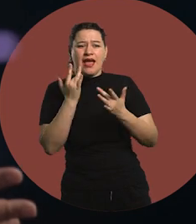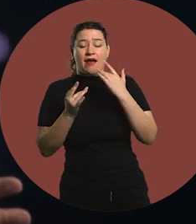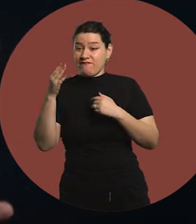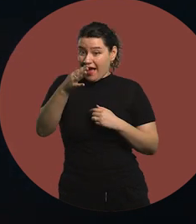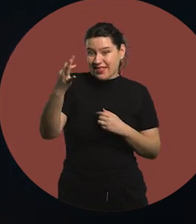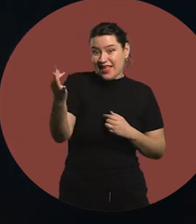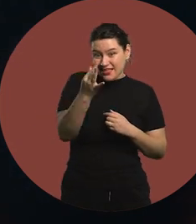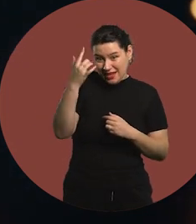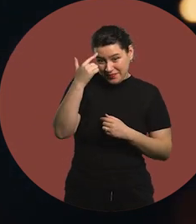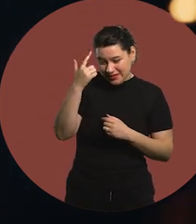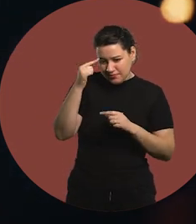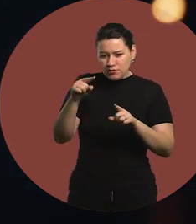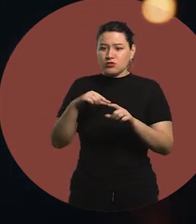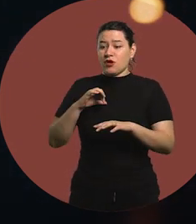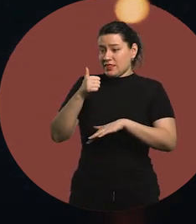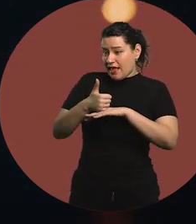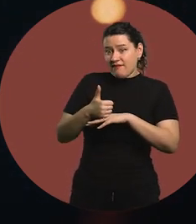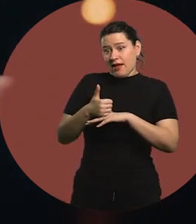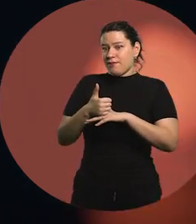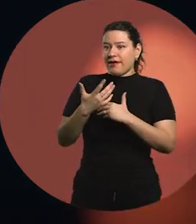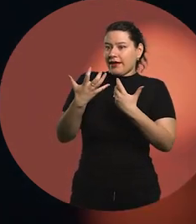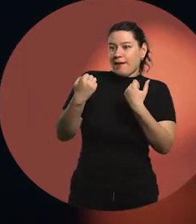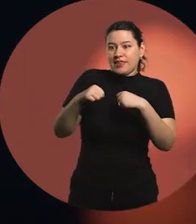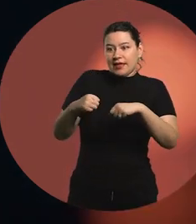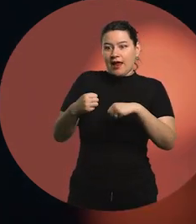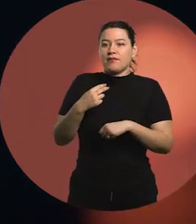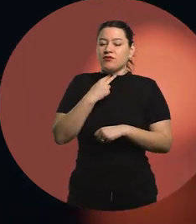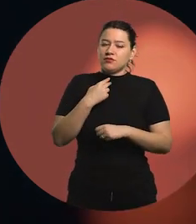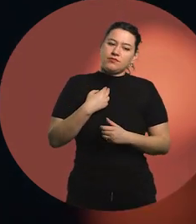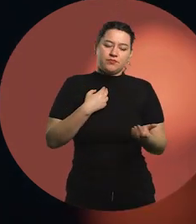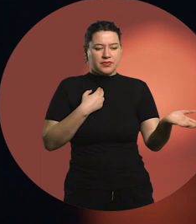And I was there to work on my voice. One day he made me come forward,